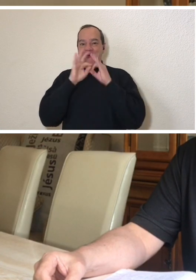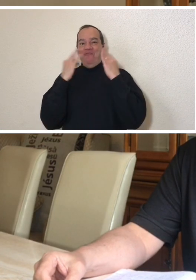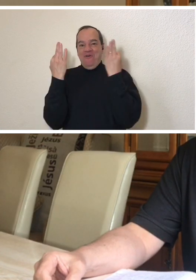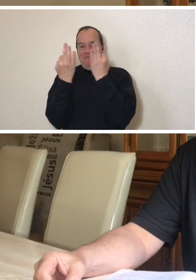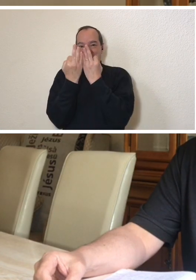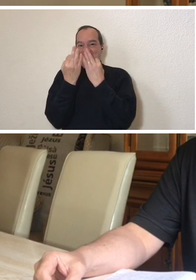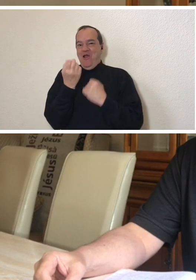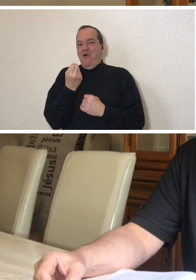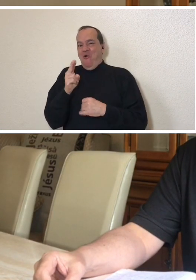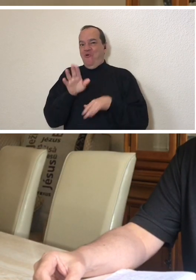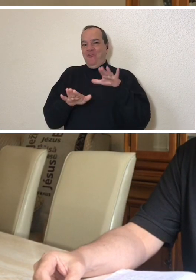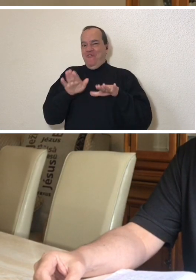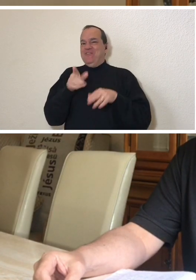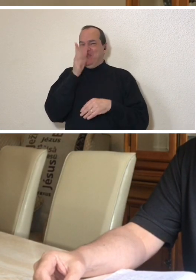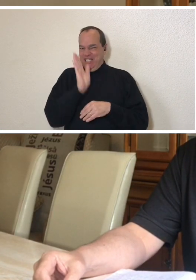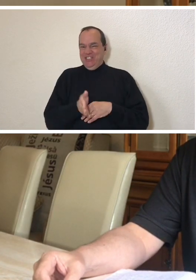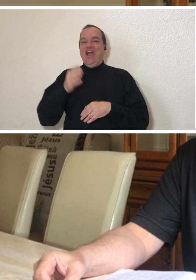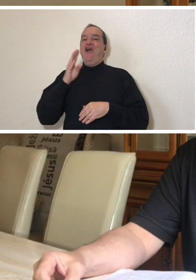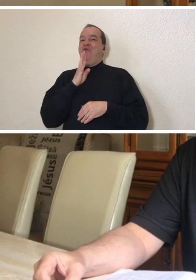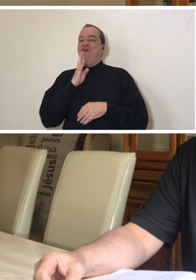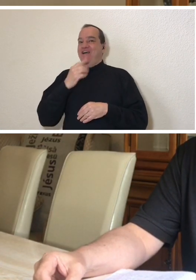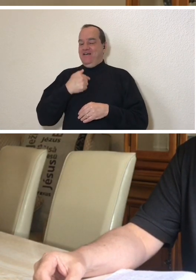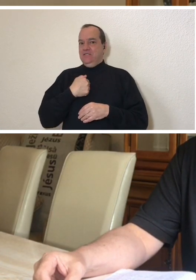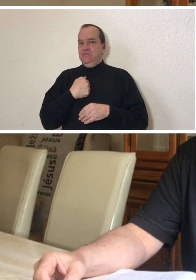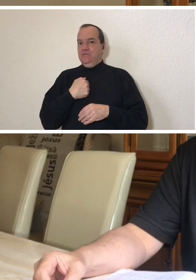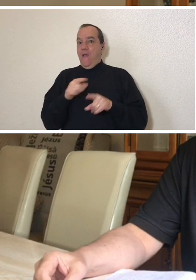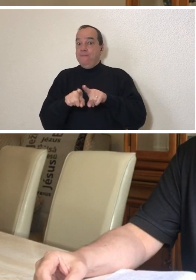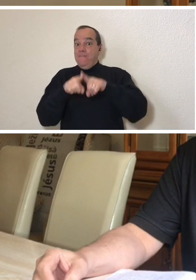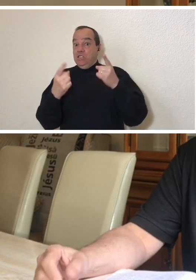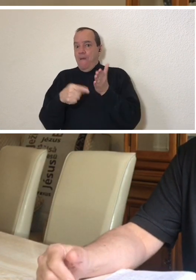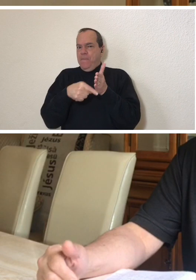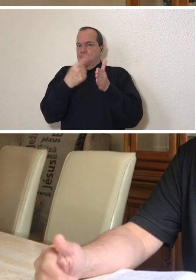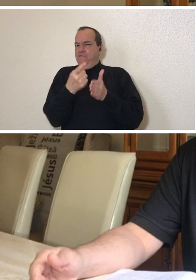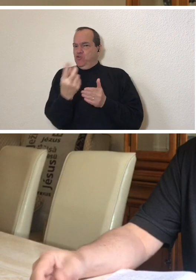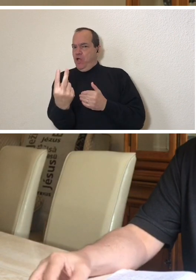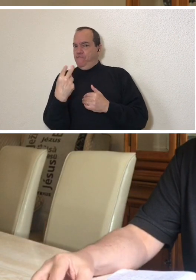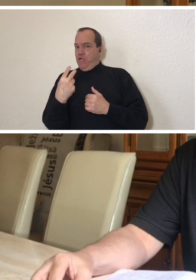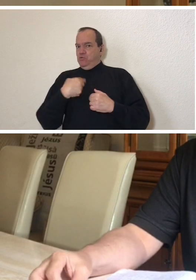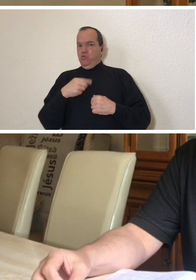an acquaintance of mine. and you don't know me.But if this is the first time you're seeing me